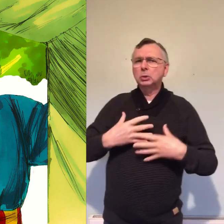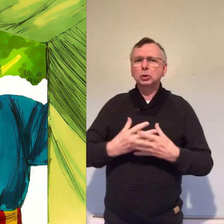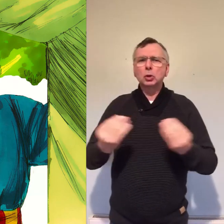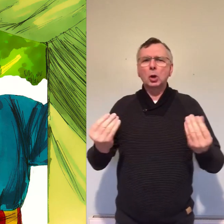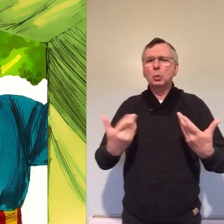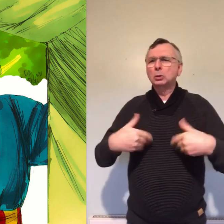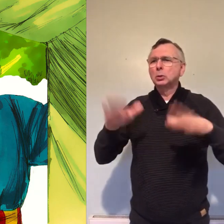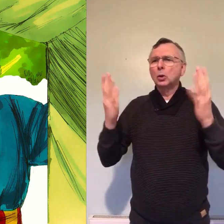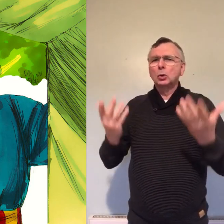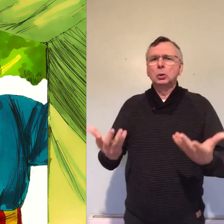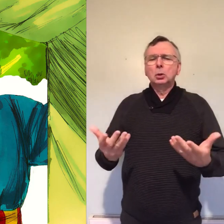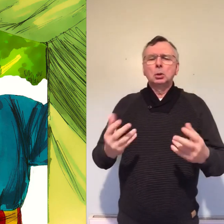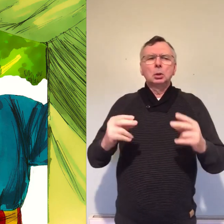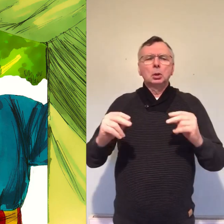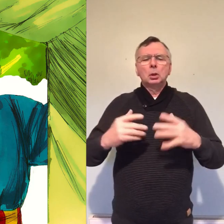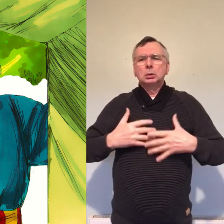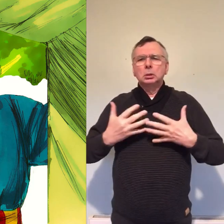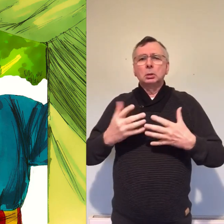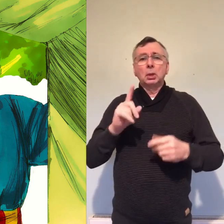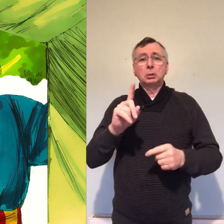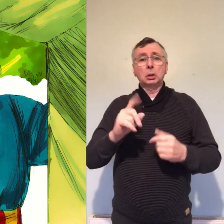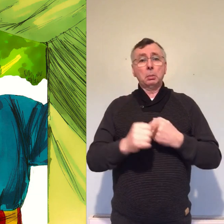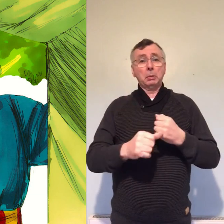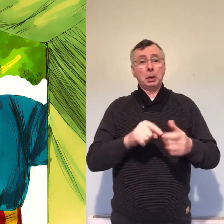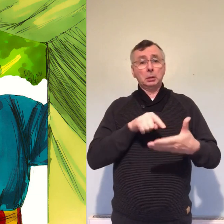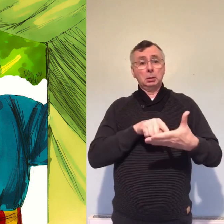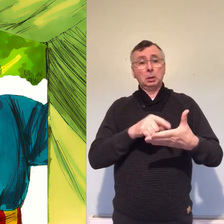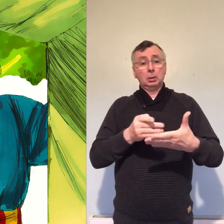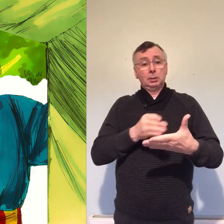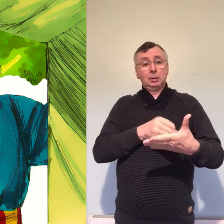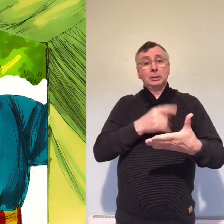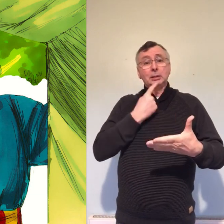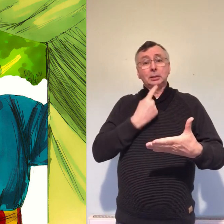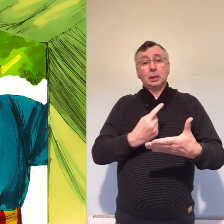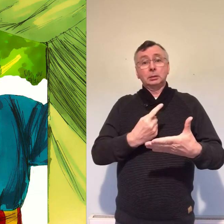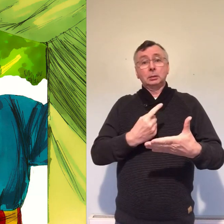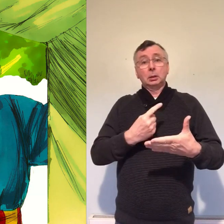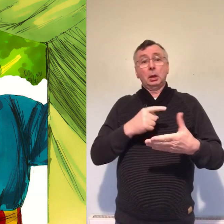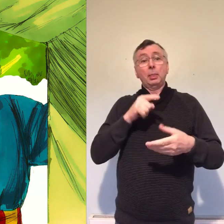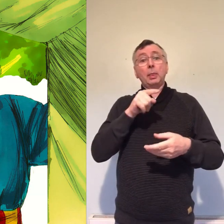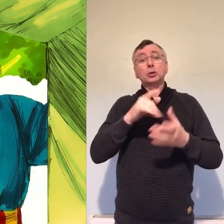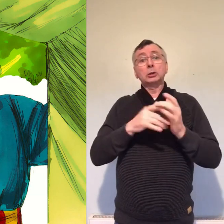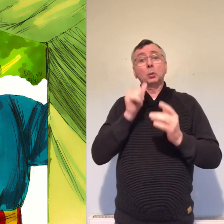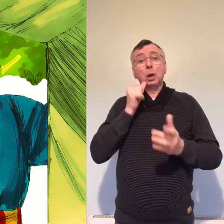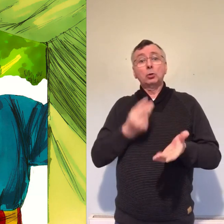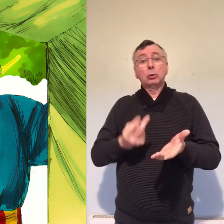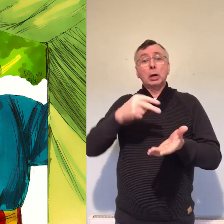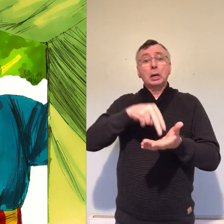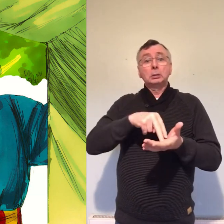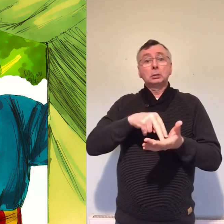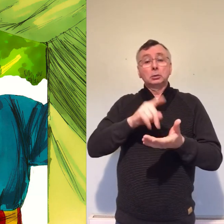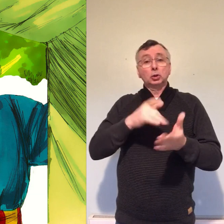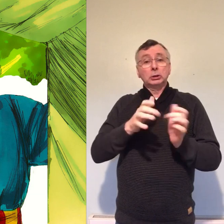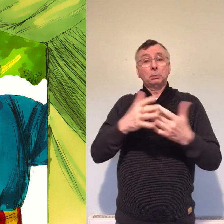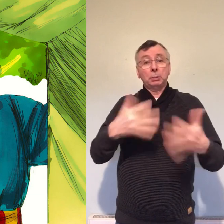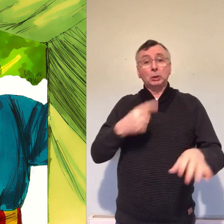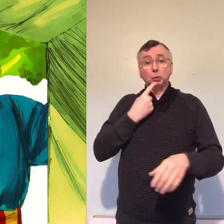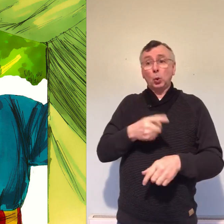because they didn't yet understand that the Scriptures had said that Jesus first